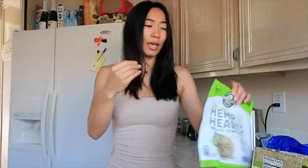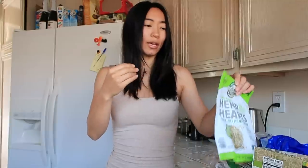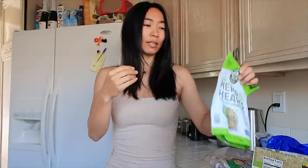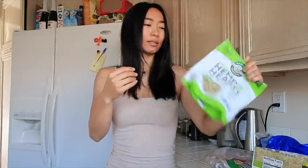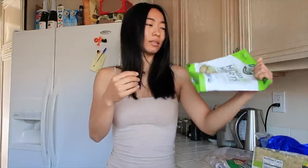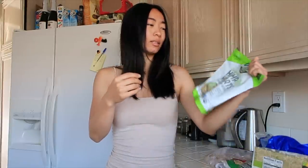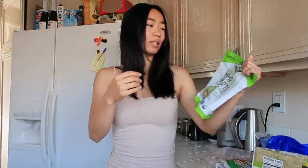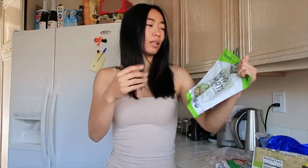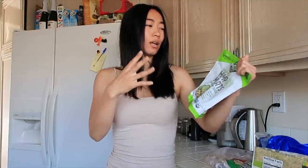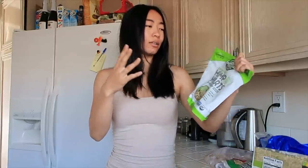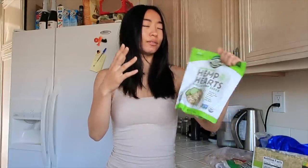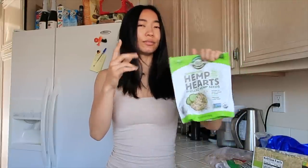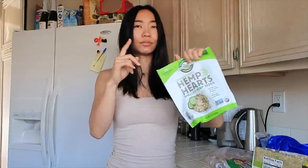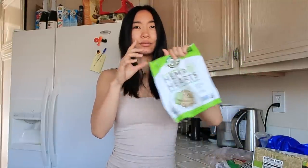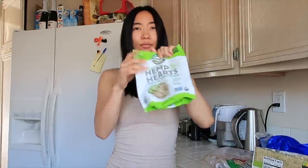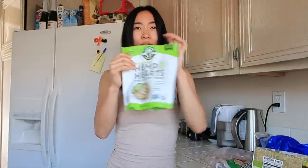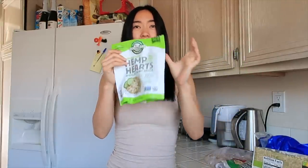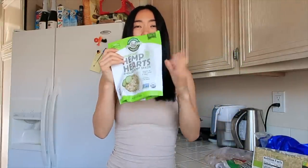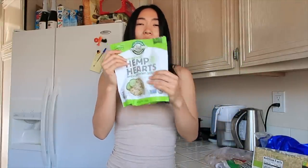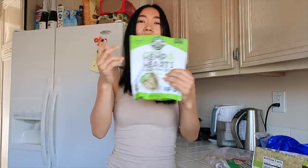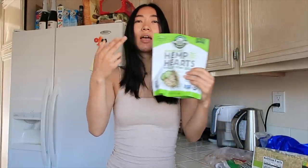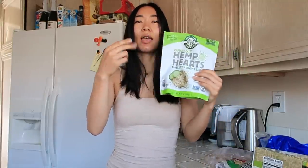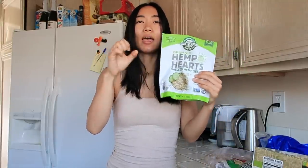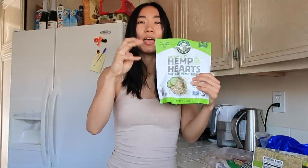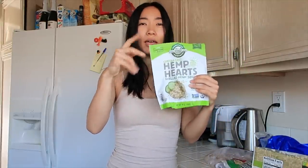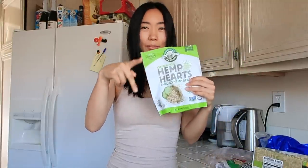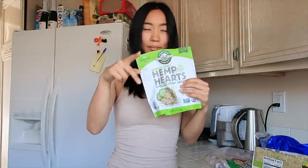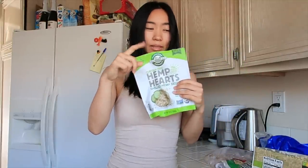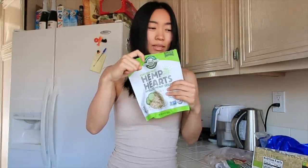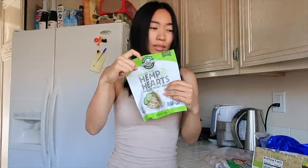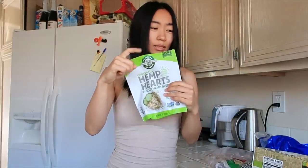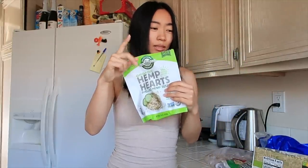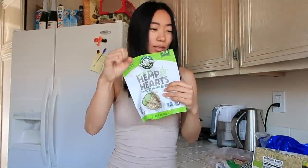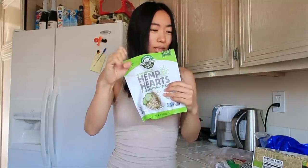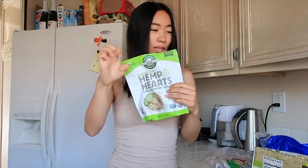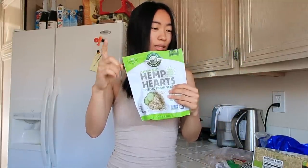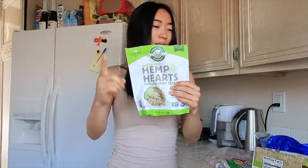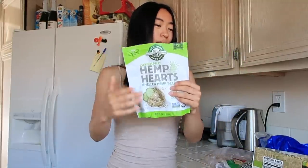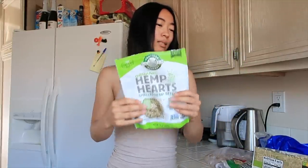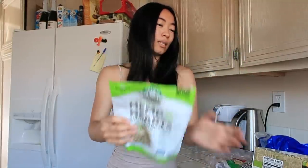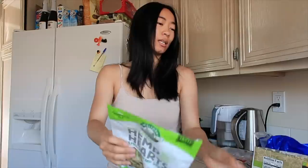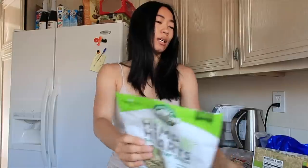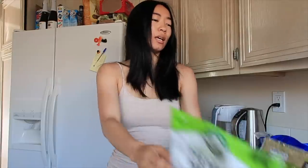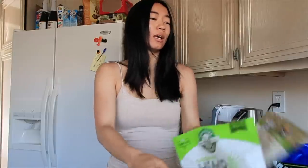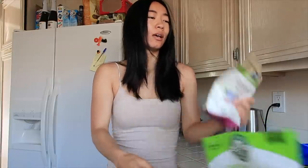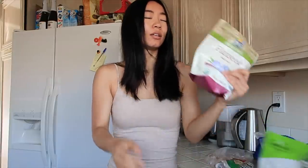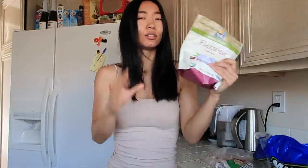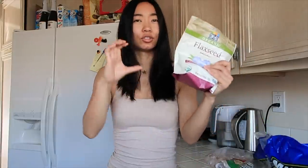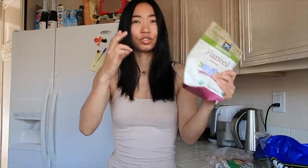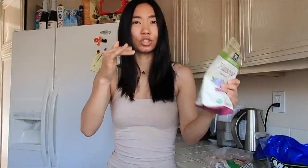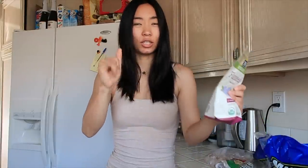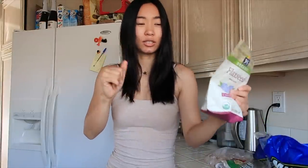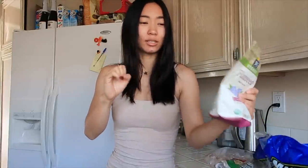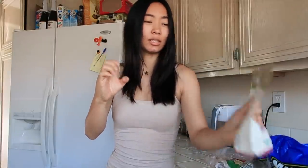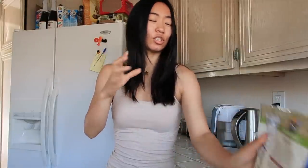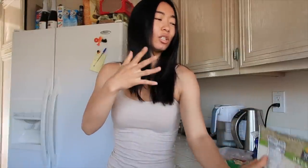and a lot of hemp seed chia seed